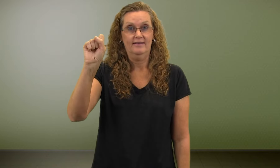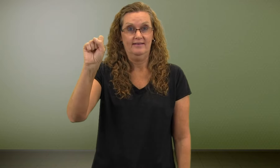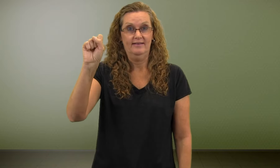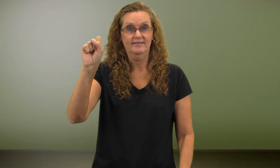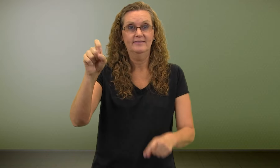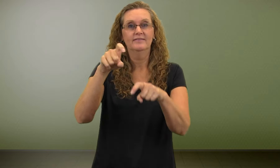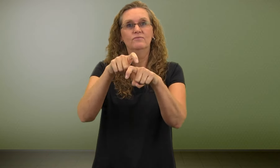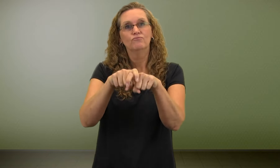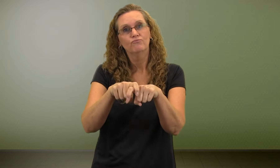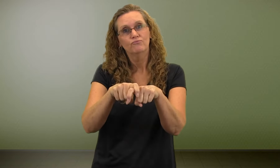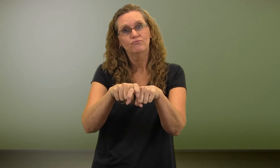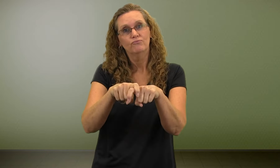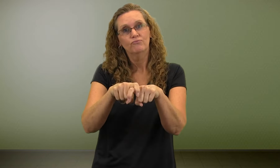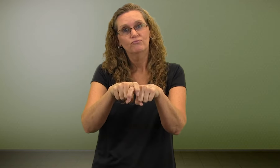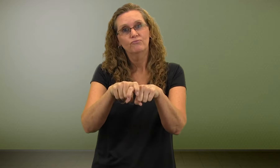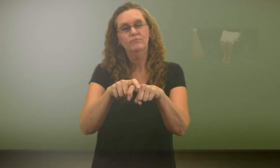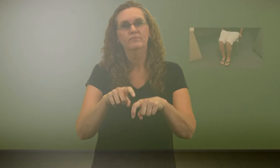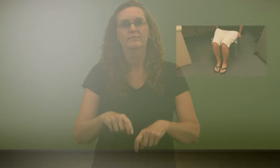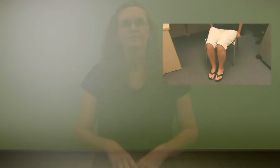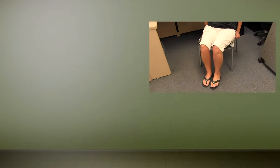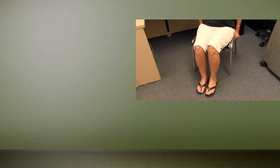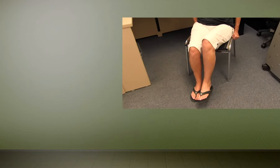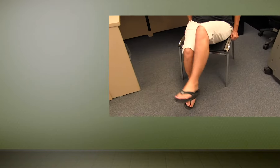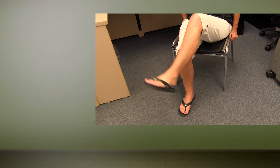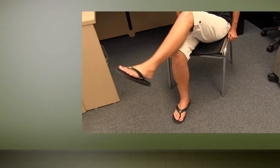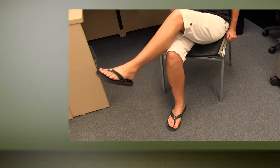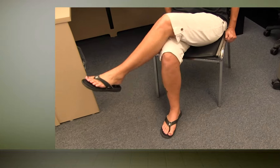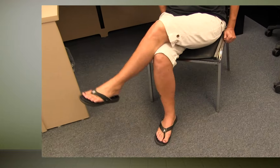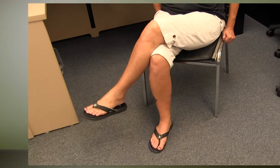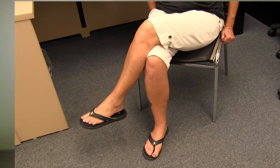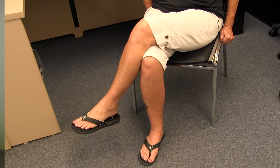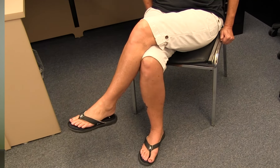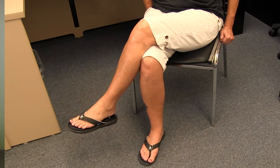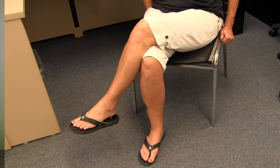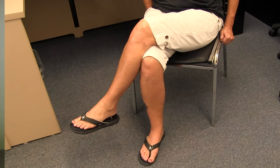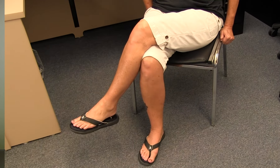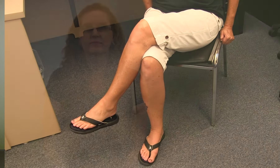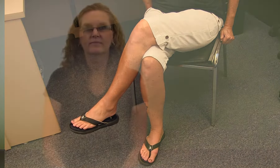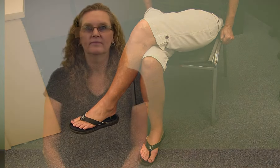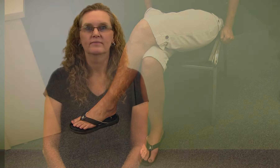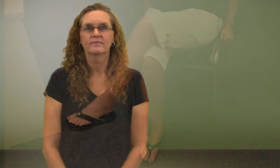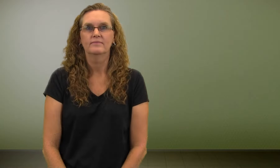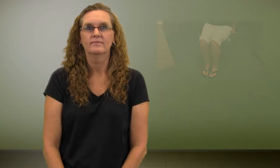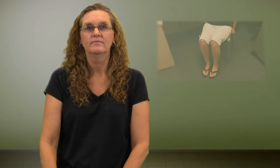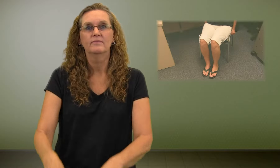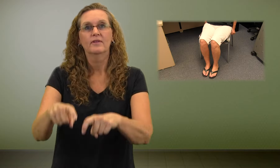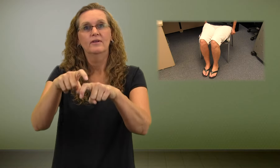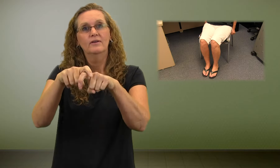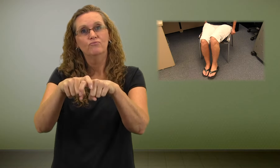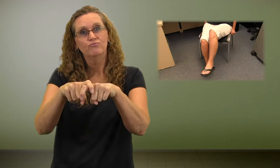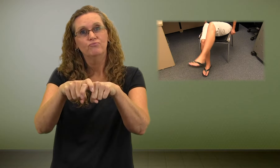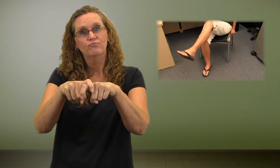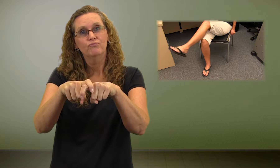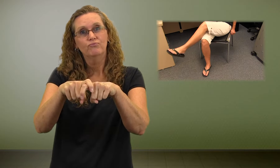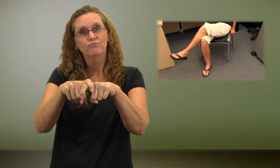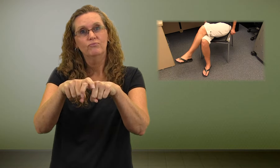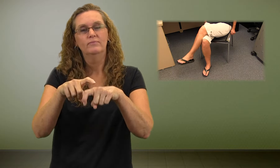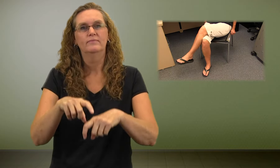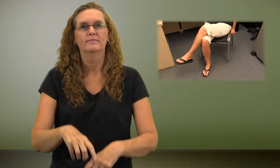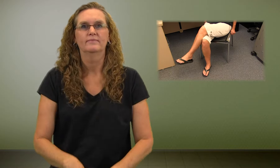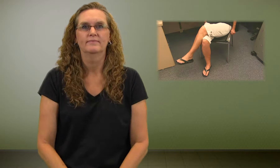Cross your legs.